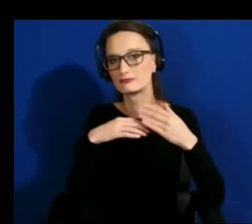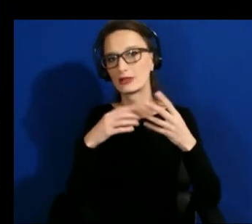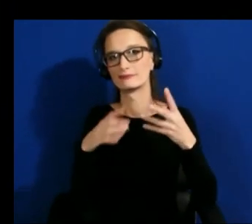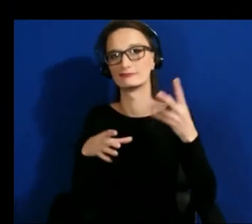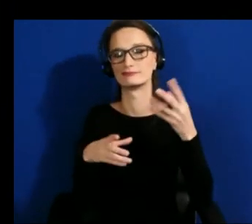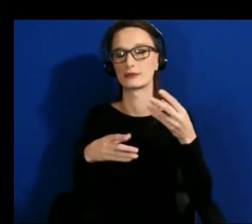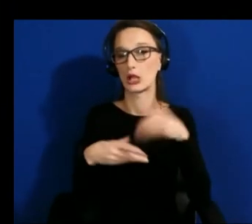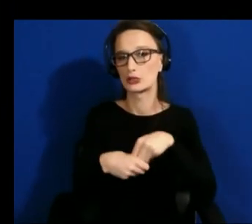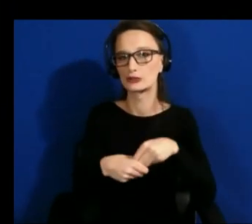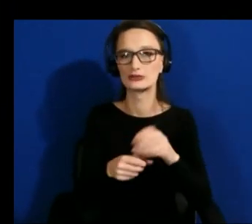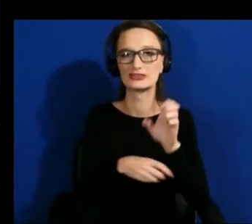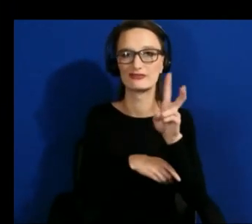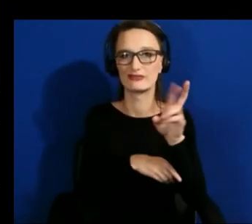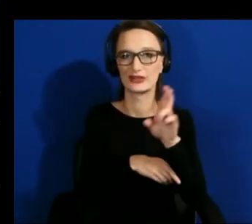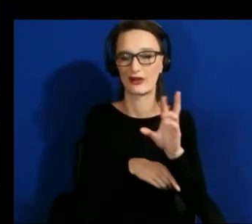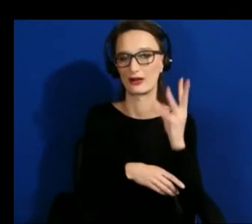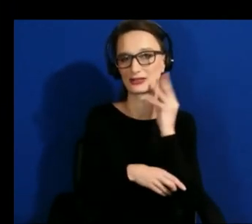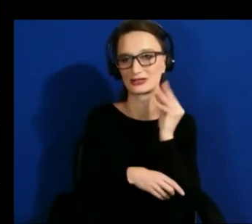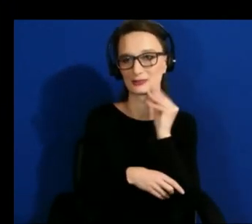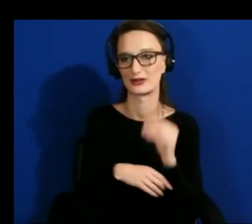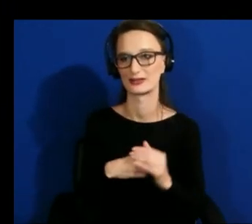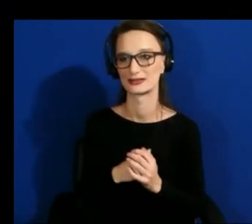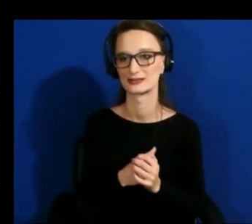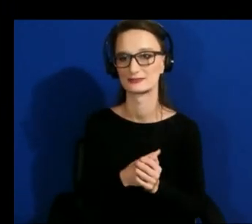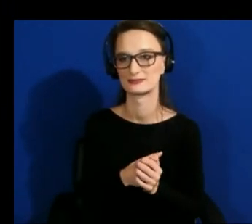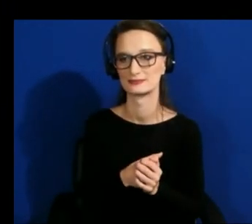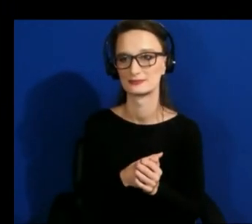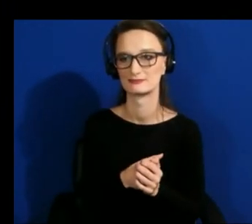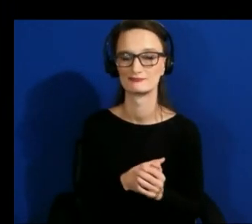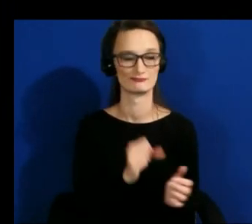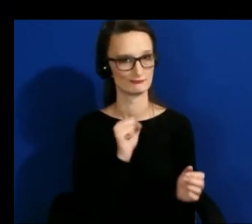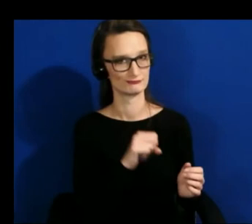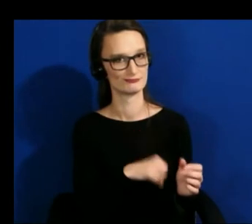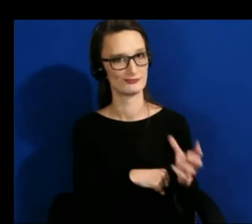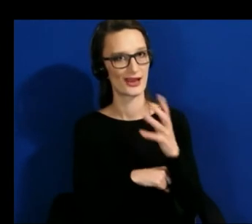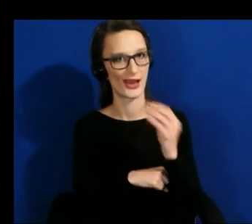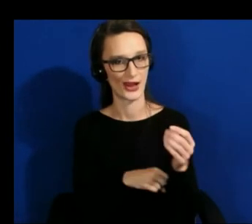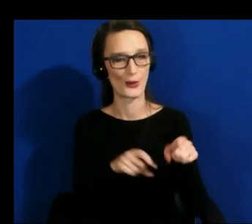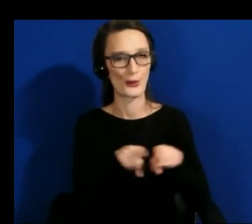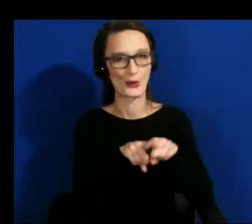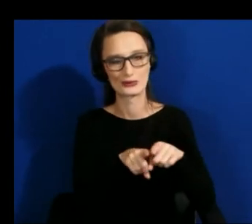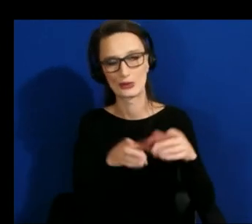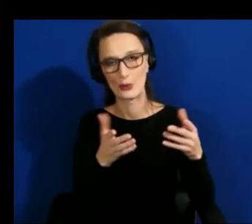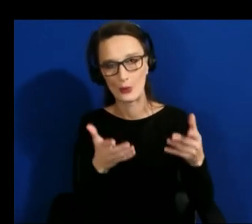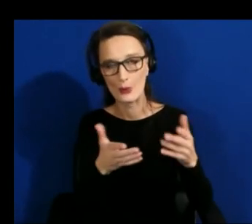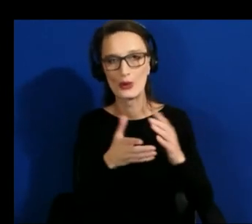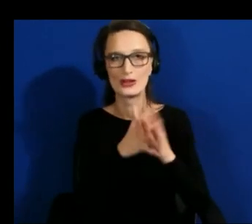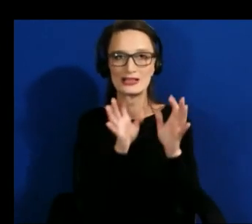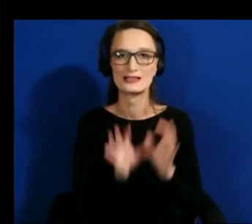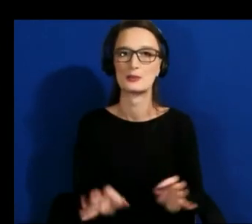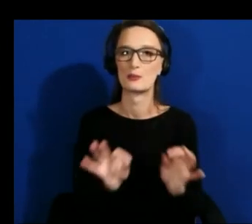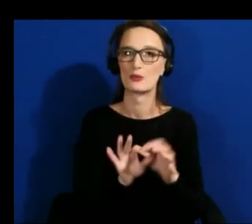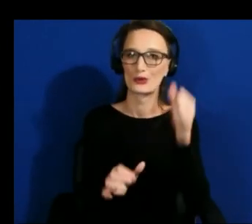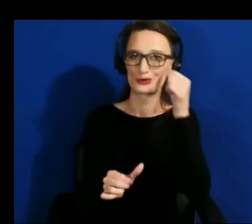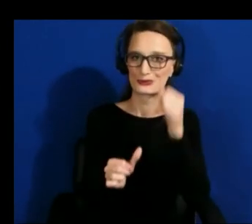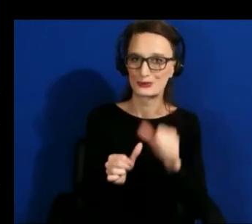yeah yeah and also just the fact that you know it's easier for us to put people in buckets